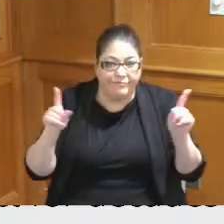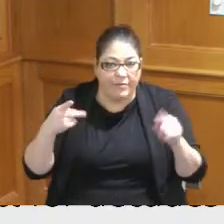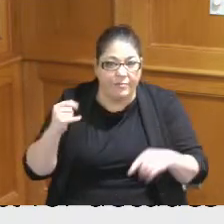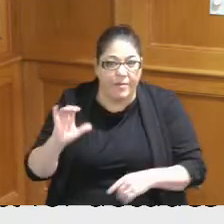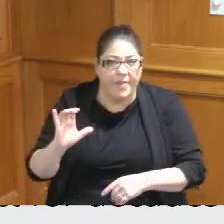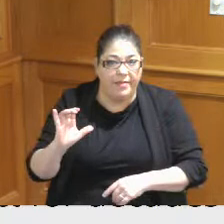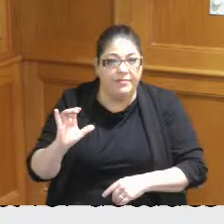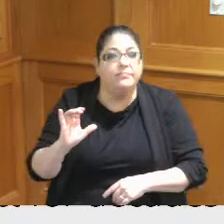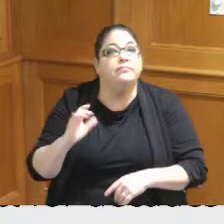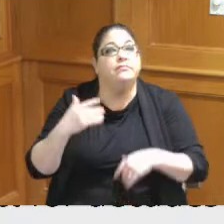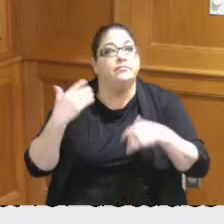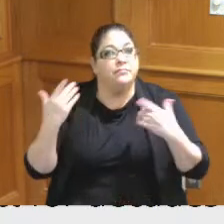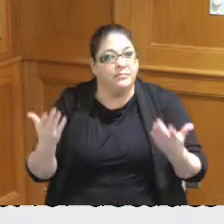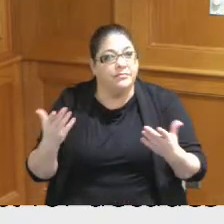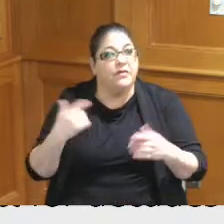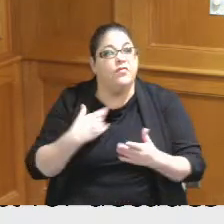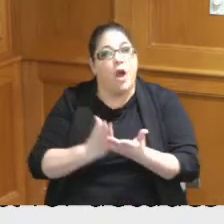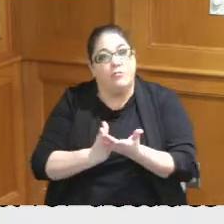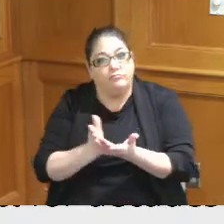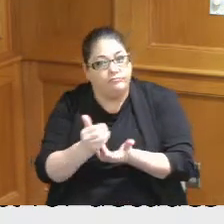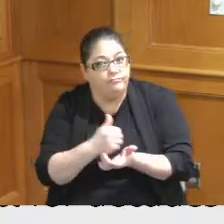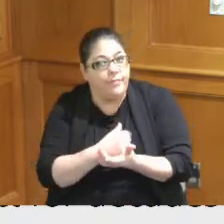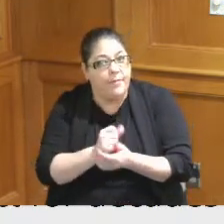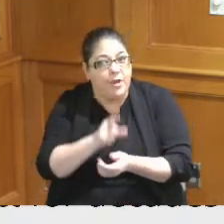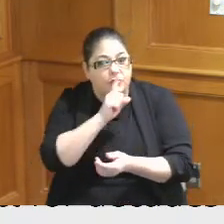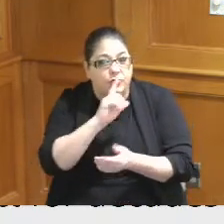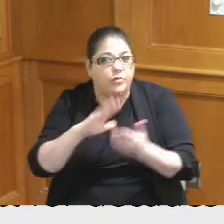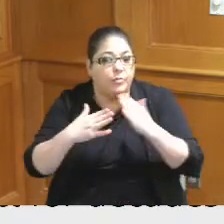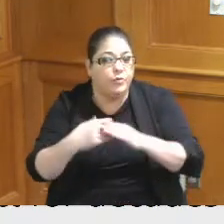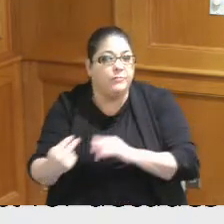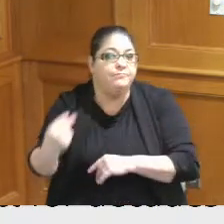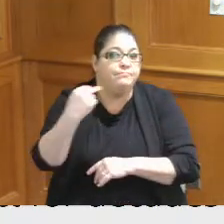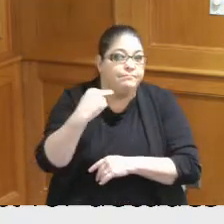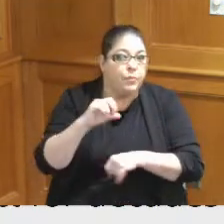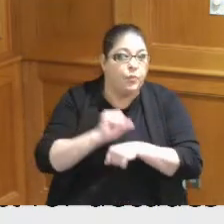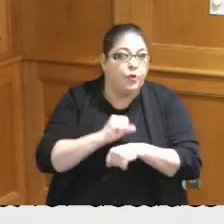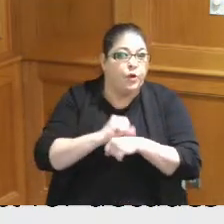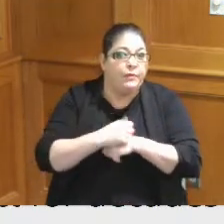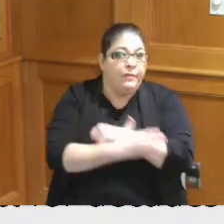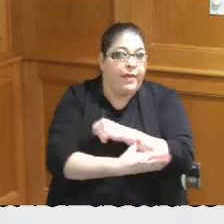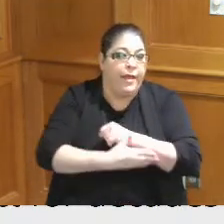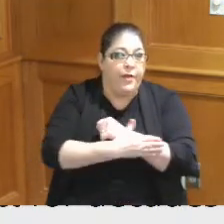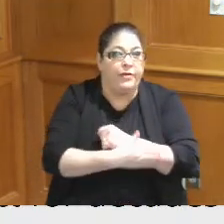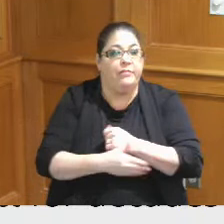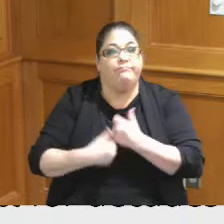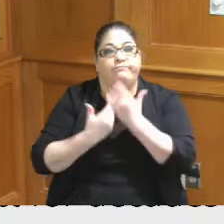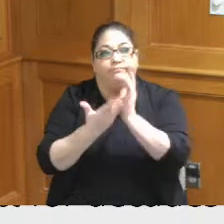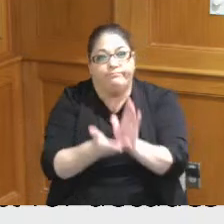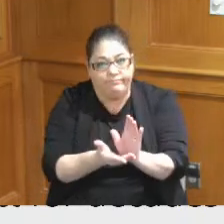so from the sake of transparency and making sure that county is is out there in the public wanting